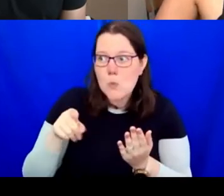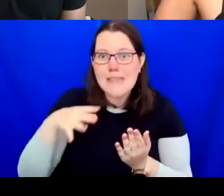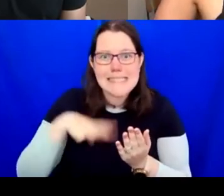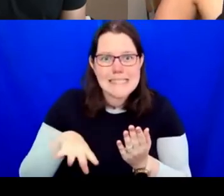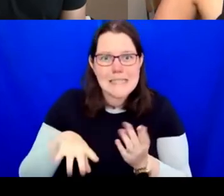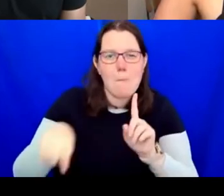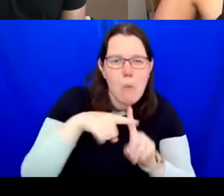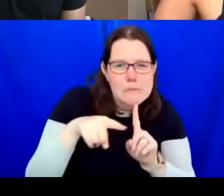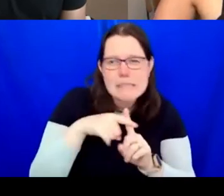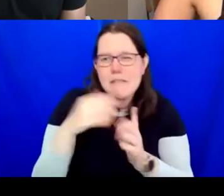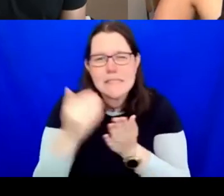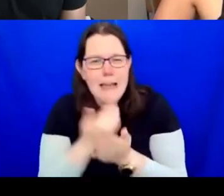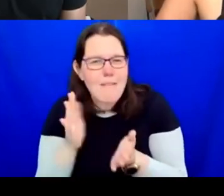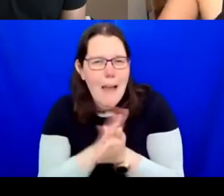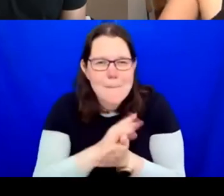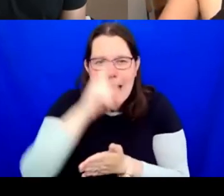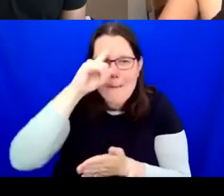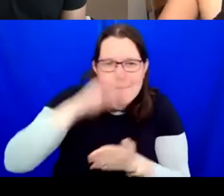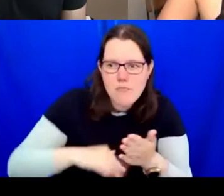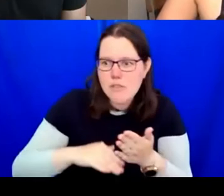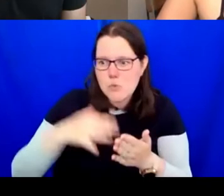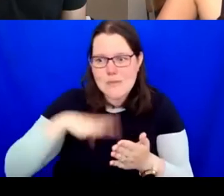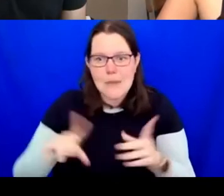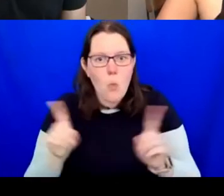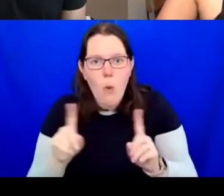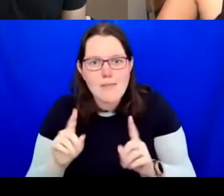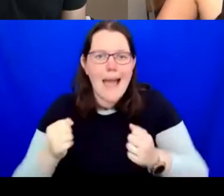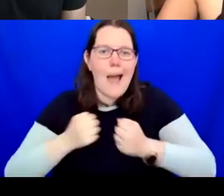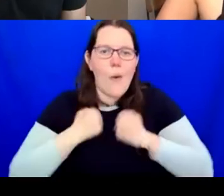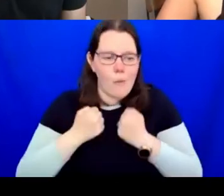experience and the environment we create and the conditions we create are suitable for you.